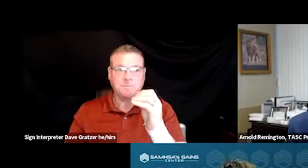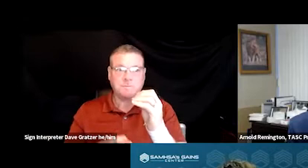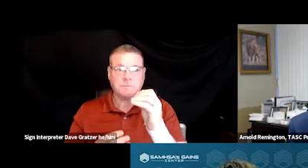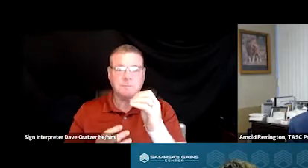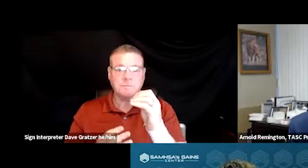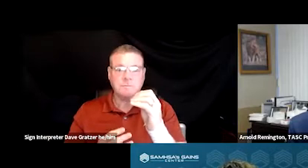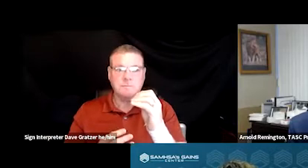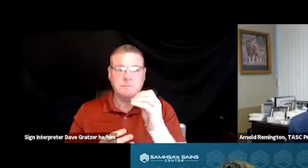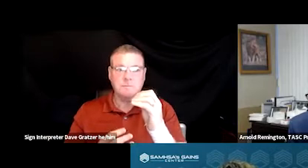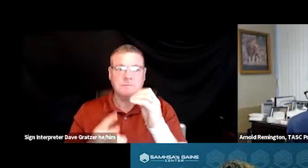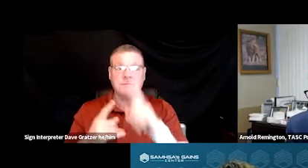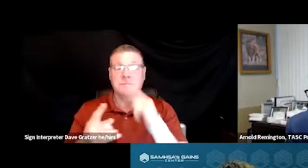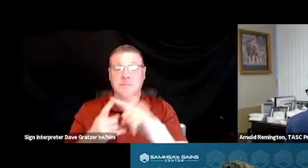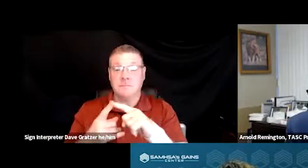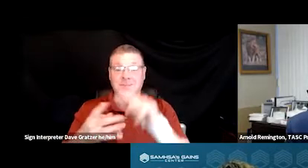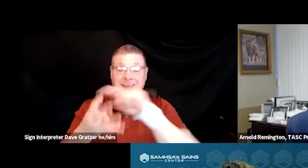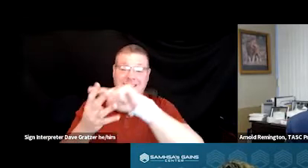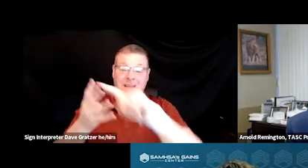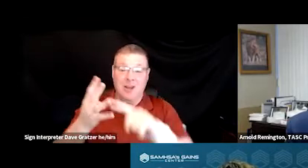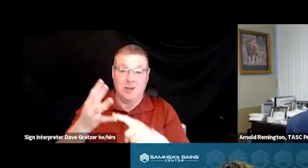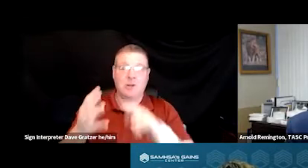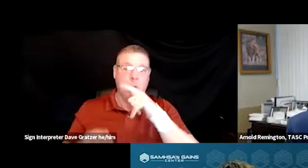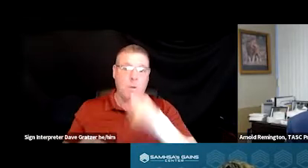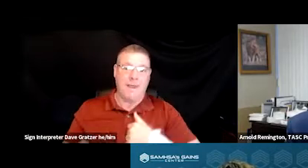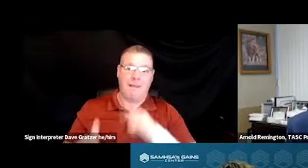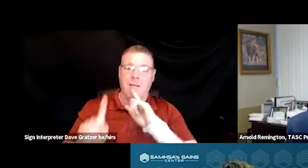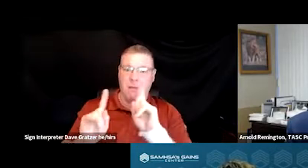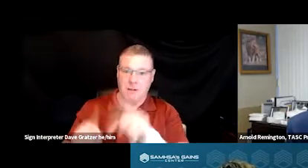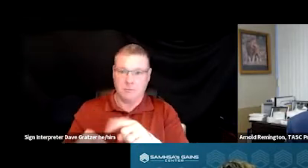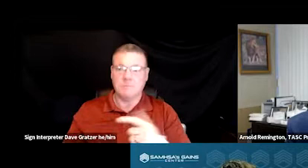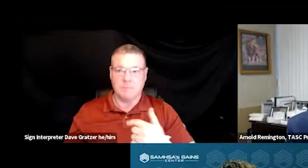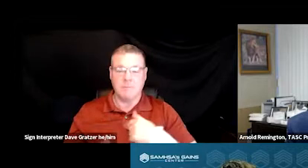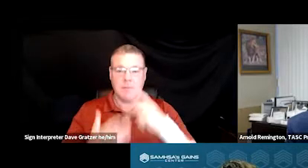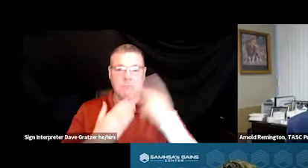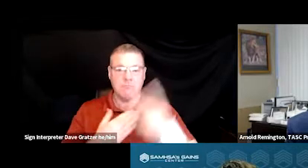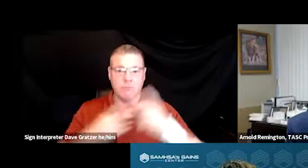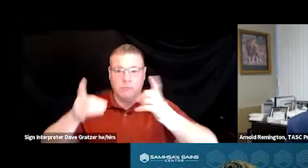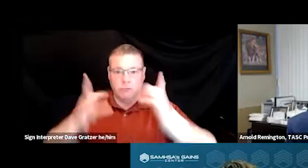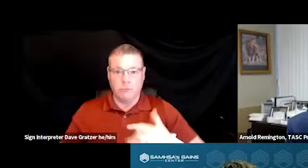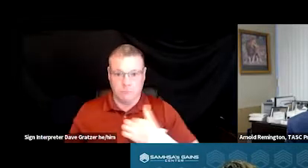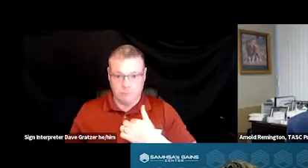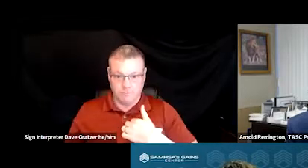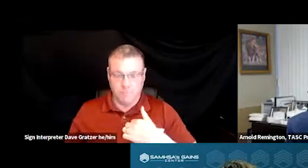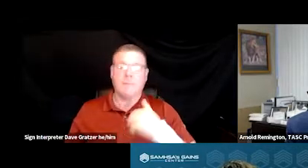And then that's who I answer to. I'm the Program Director. So I answer to the board.